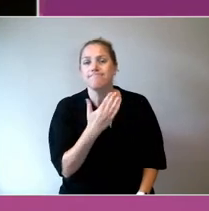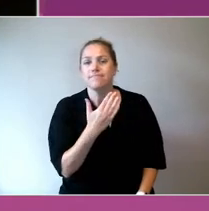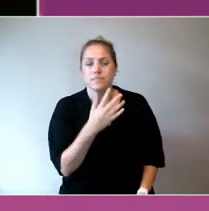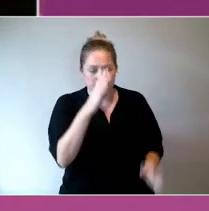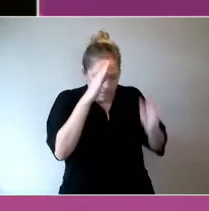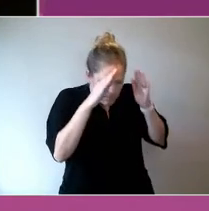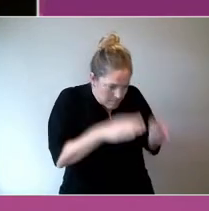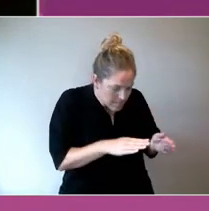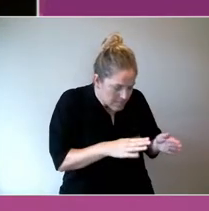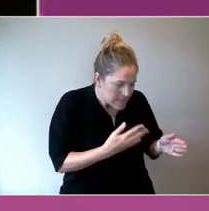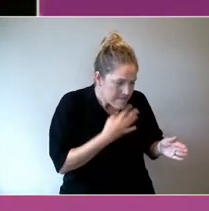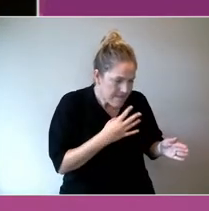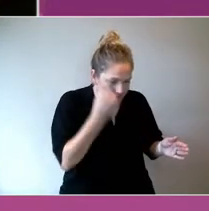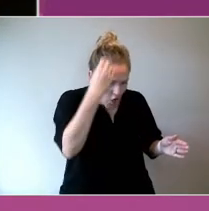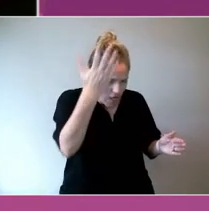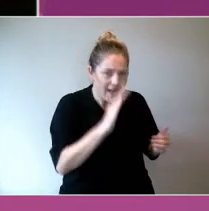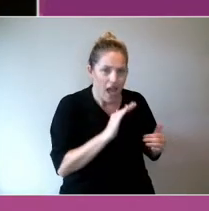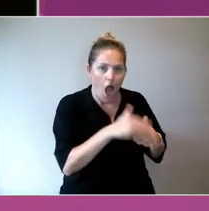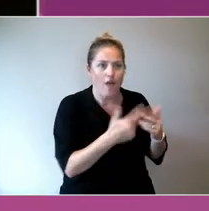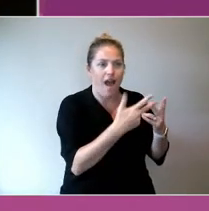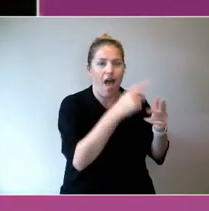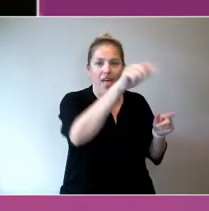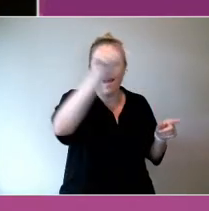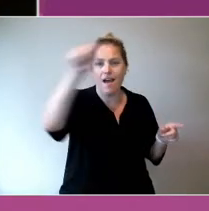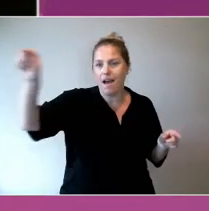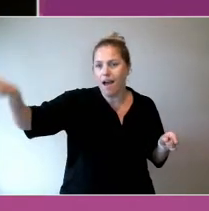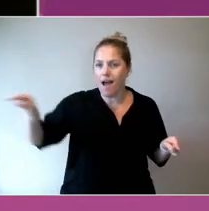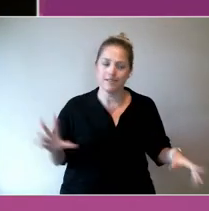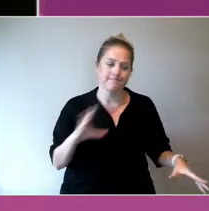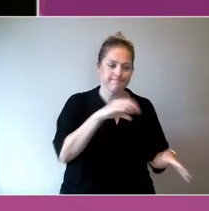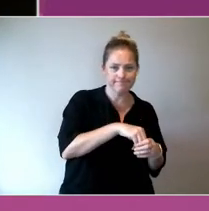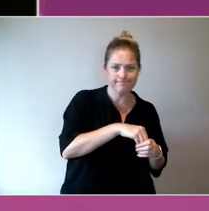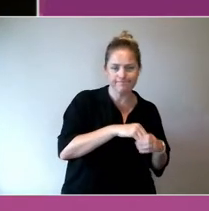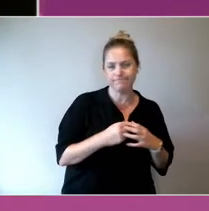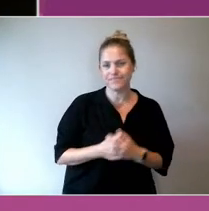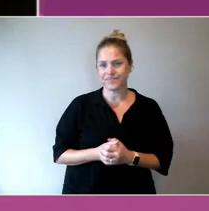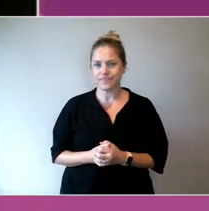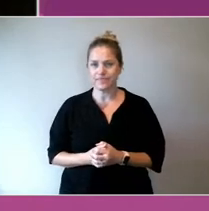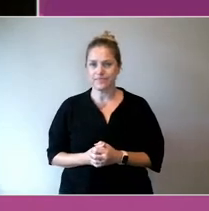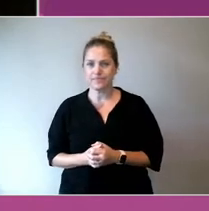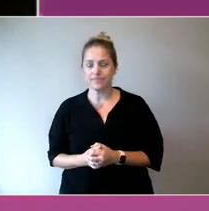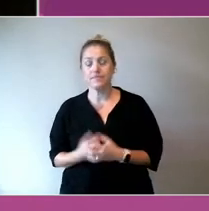We've got a great question here from Lee Francis.